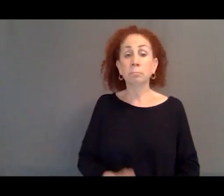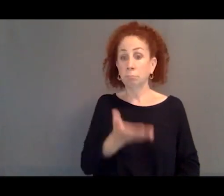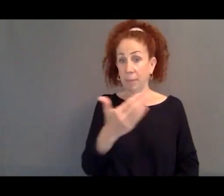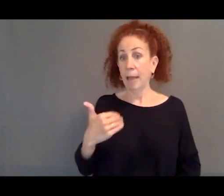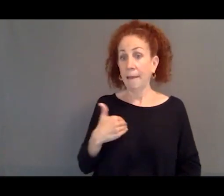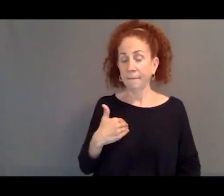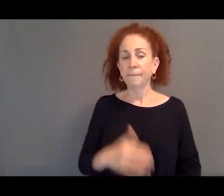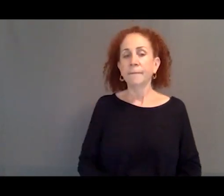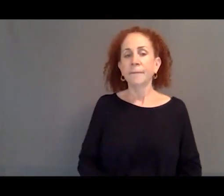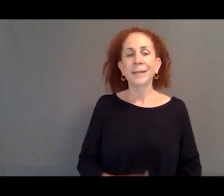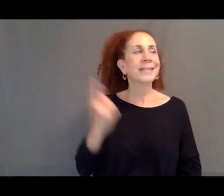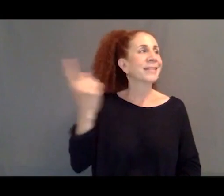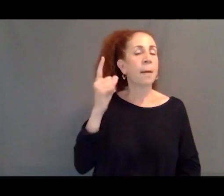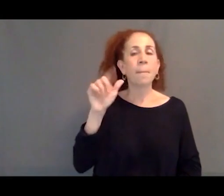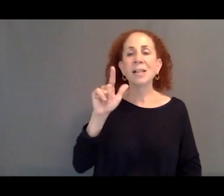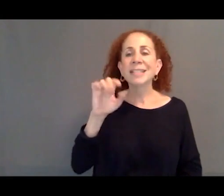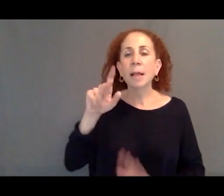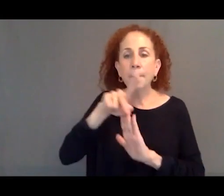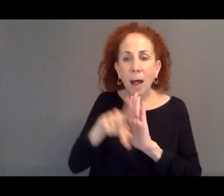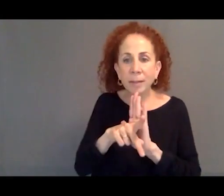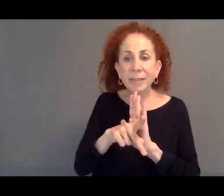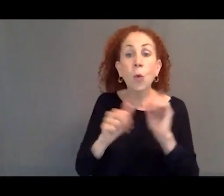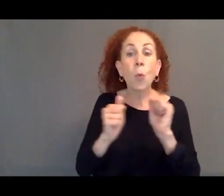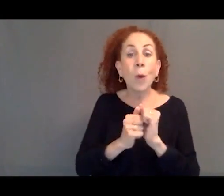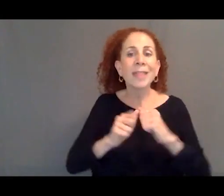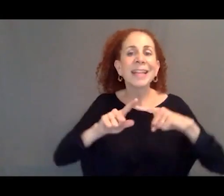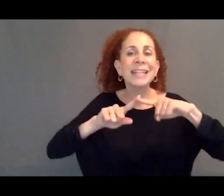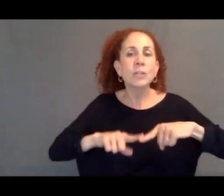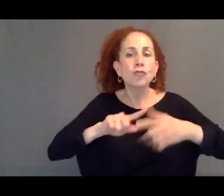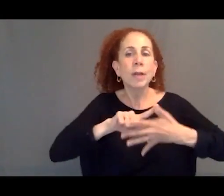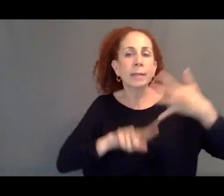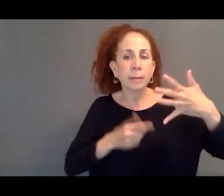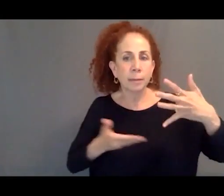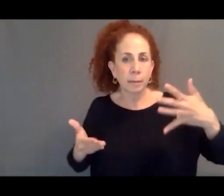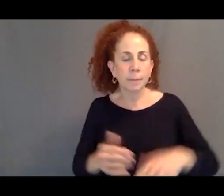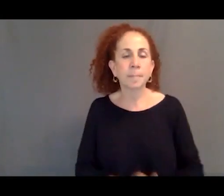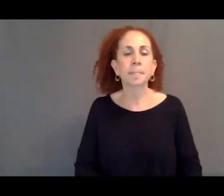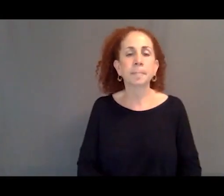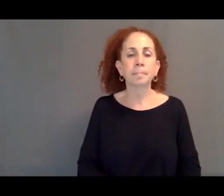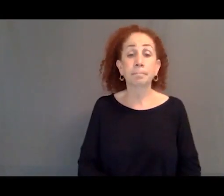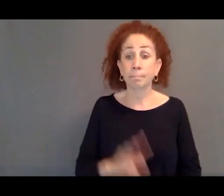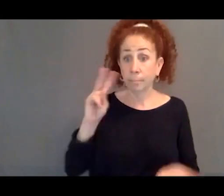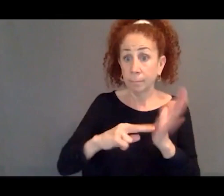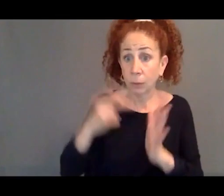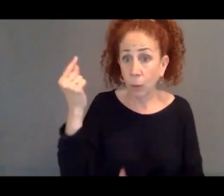about some kind of asylum policy that would come with strings. And what do I mean by that?